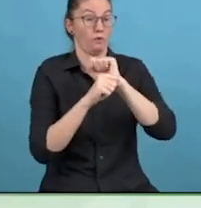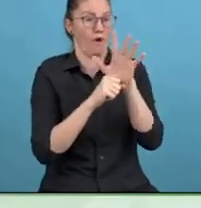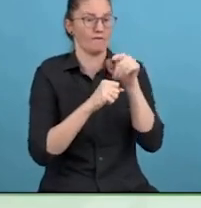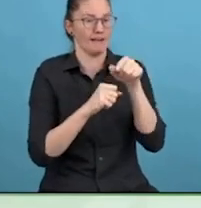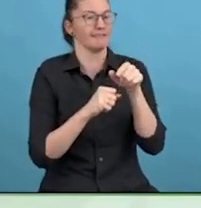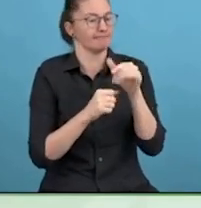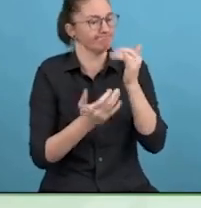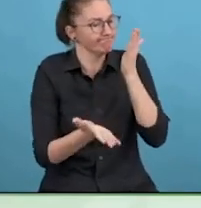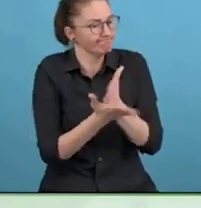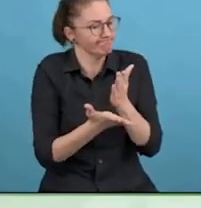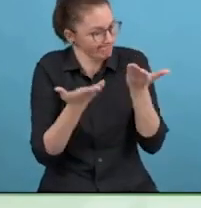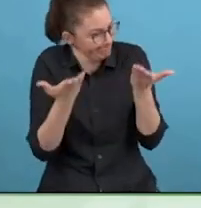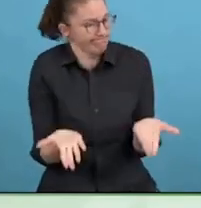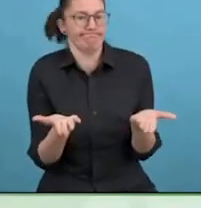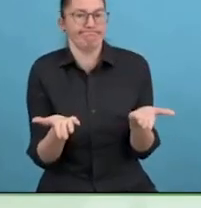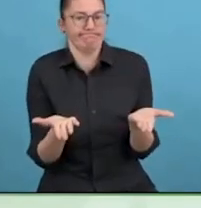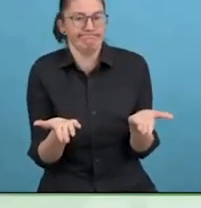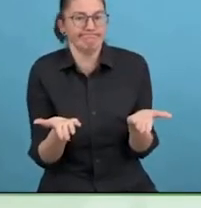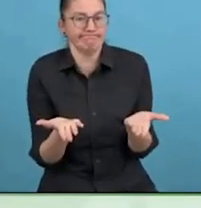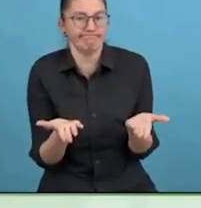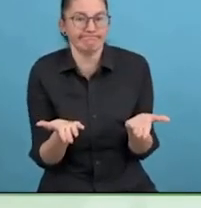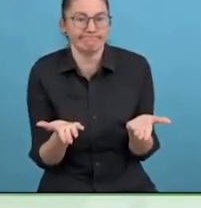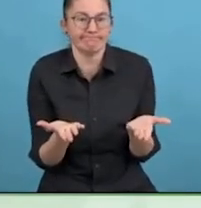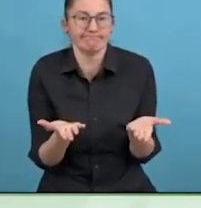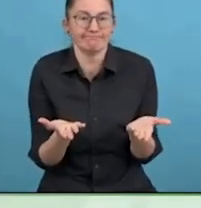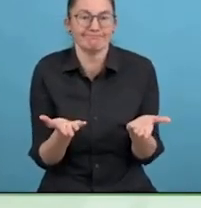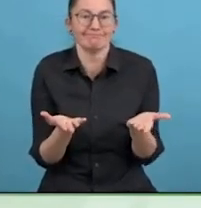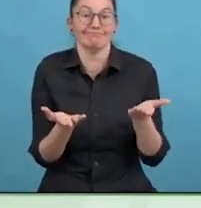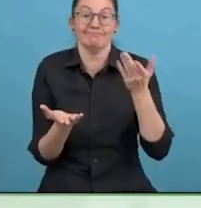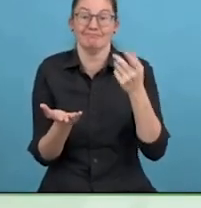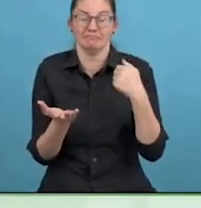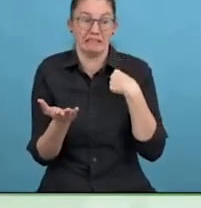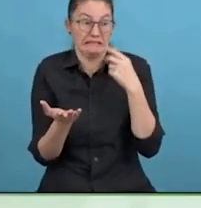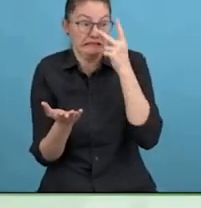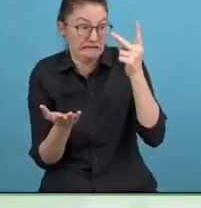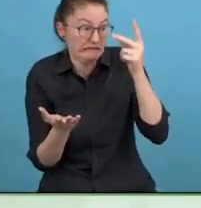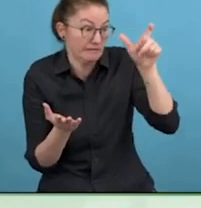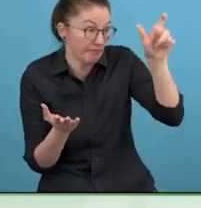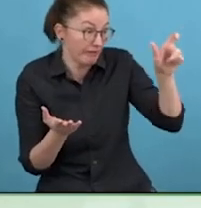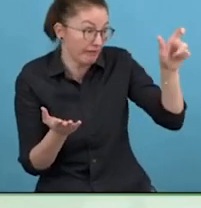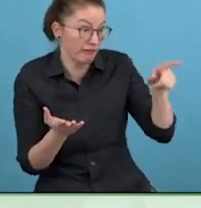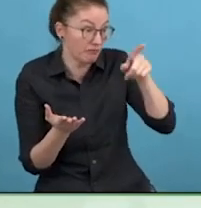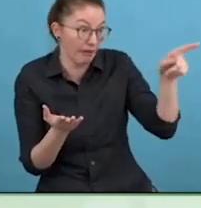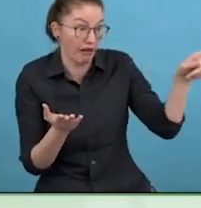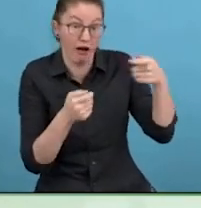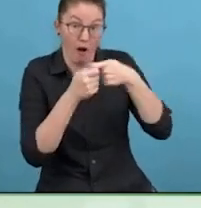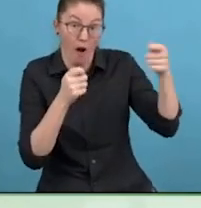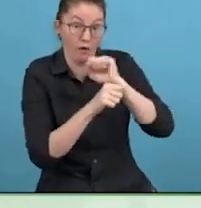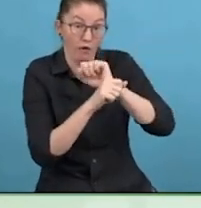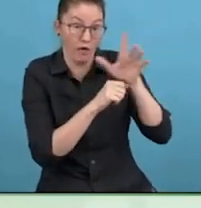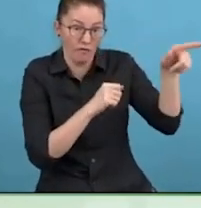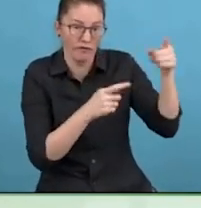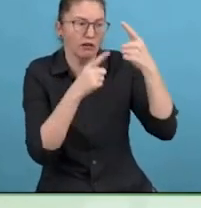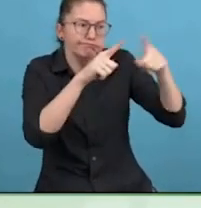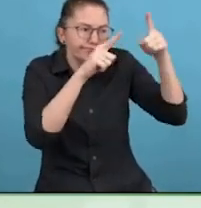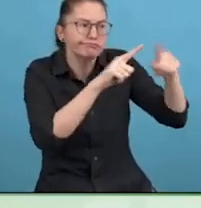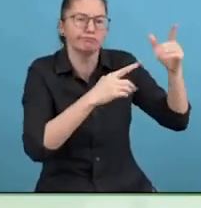been experiencing memory issues, concentration, I have not been able to do all the things I need to do.